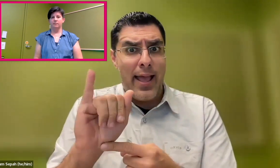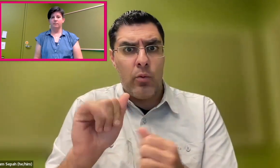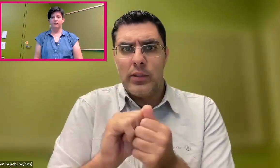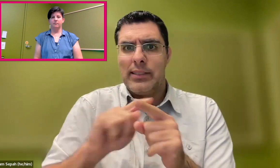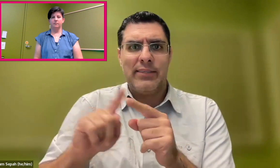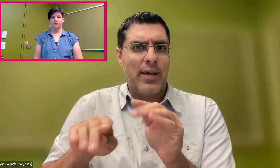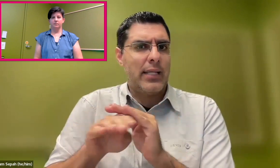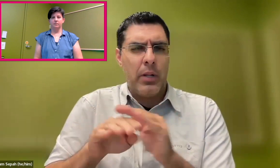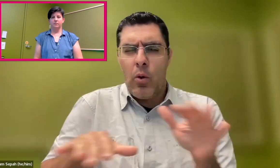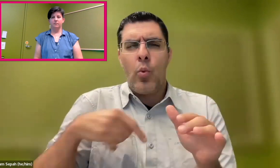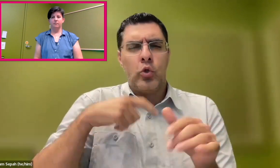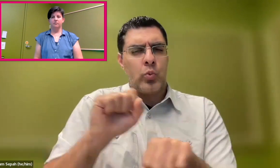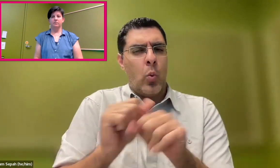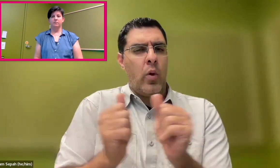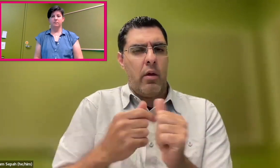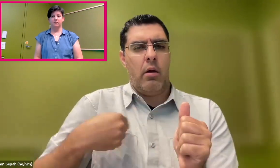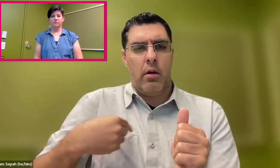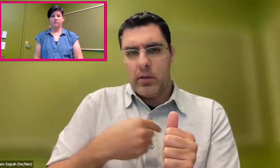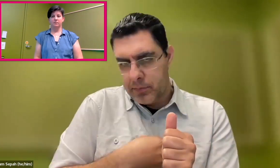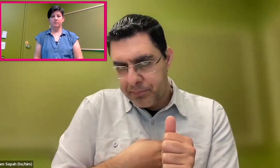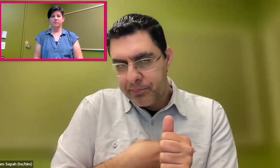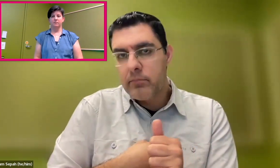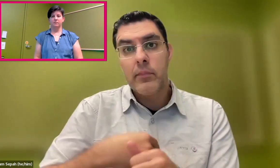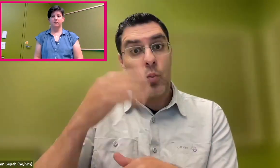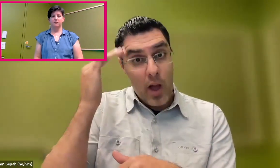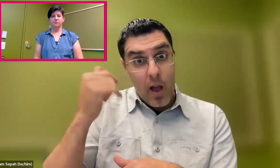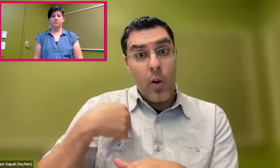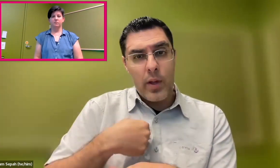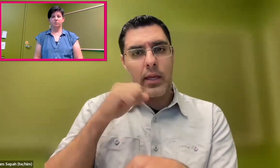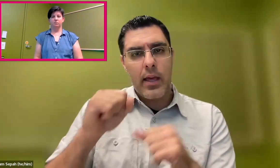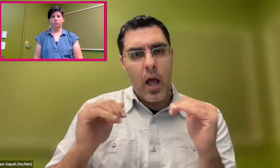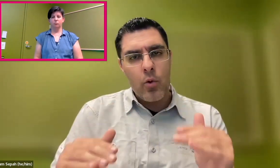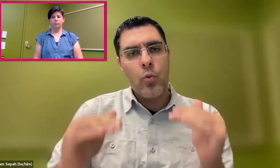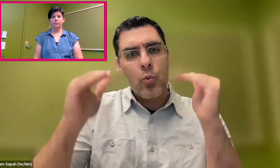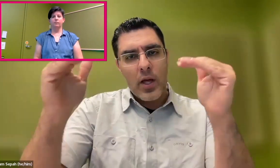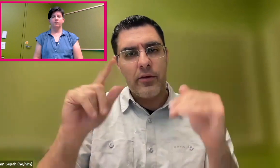the more AI accessibility technology, the better. We want to all collaborate and work together.